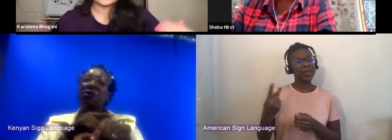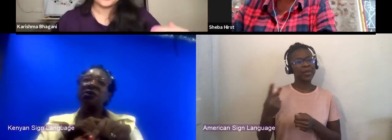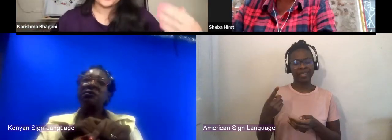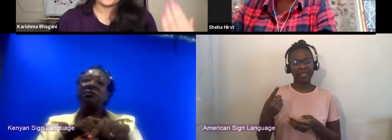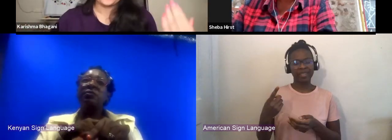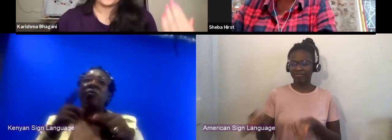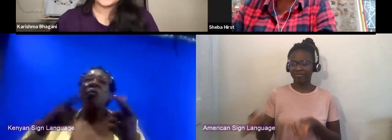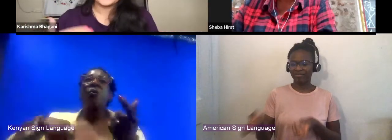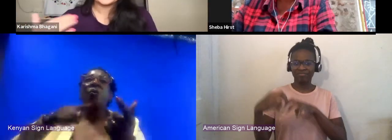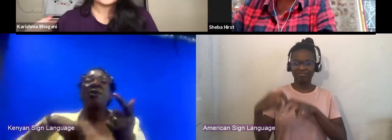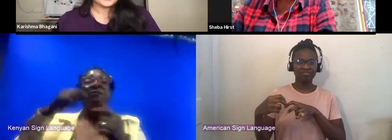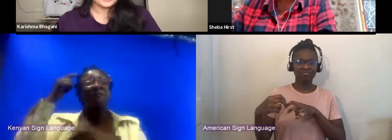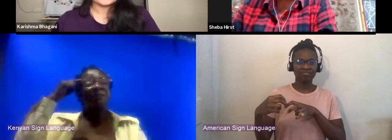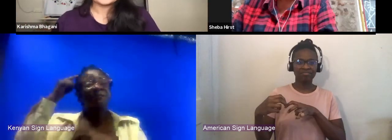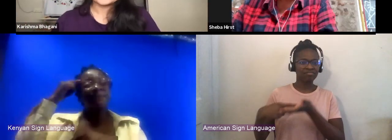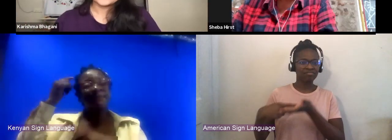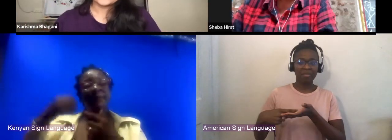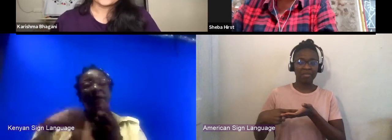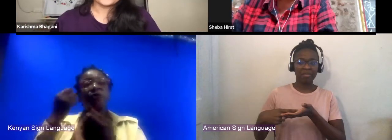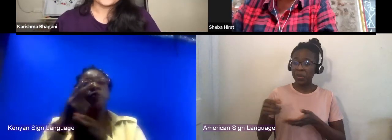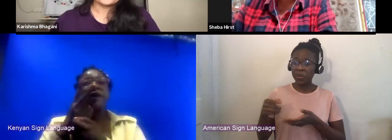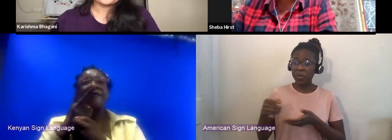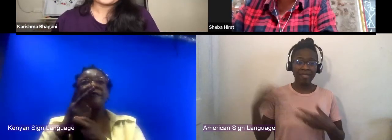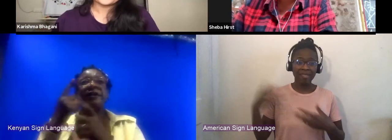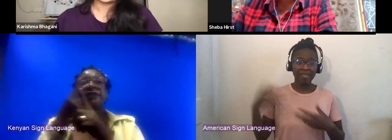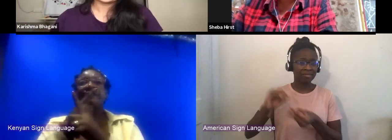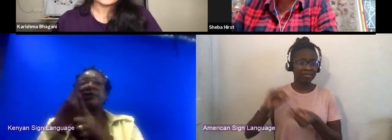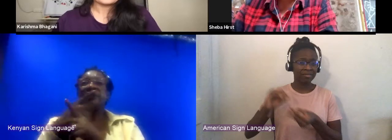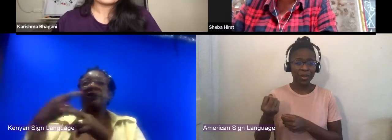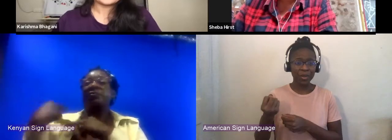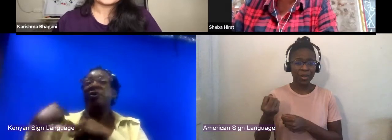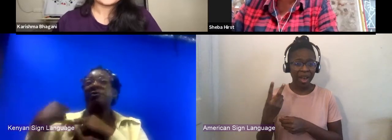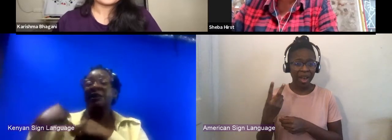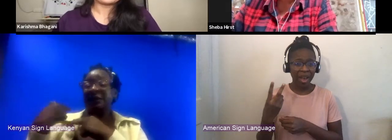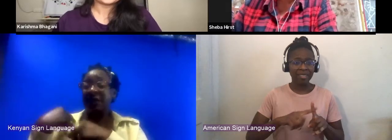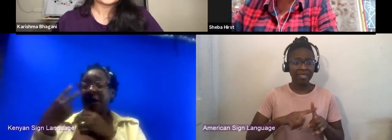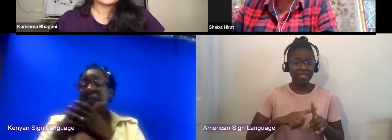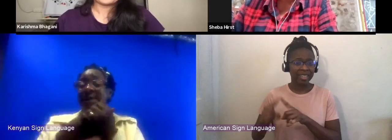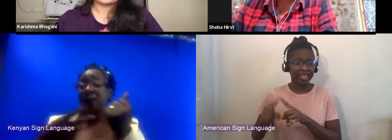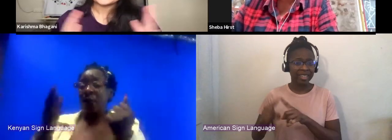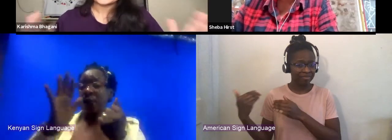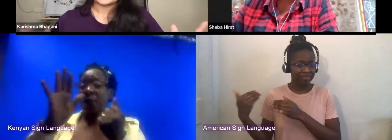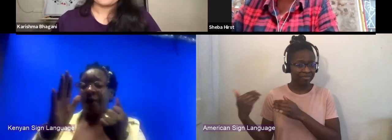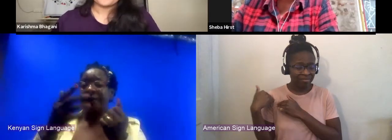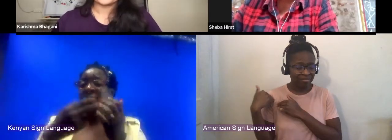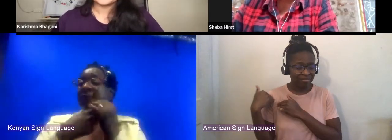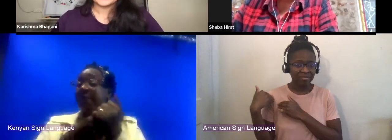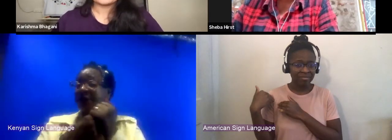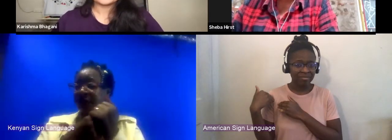in both your personal and your professional life but we're taking up all your time.